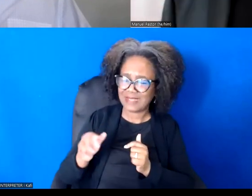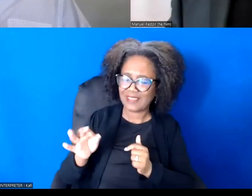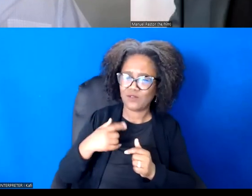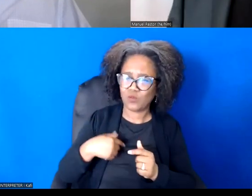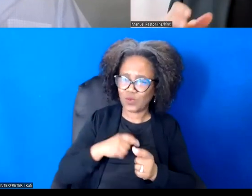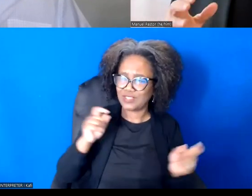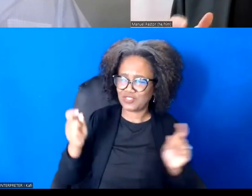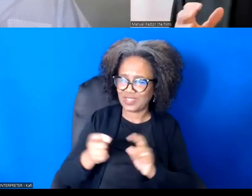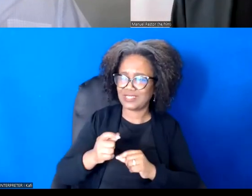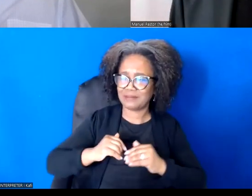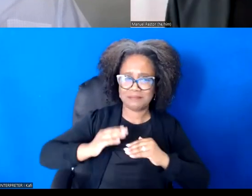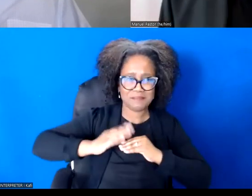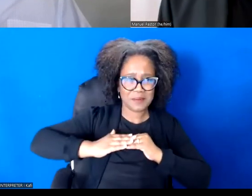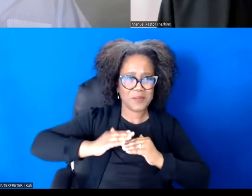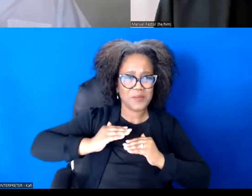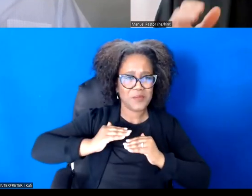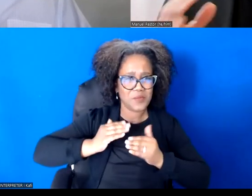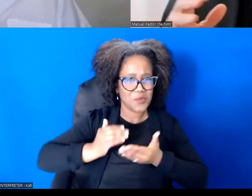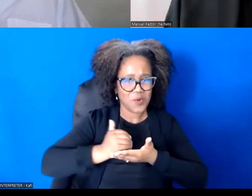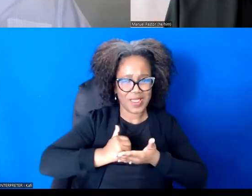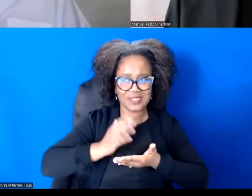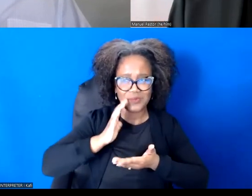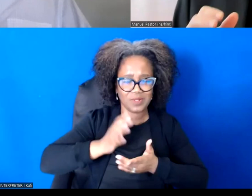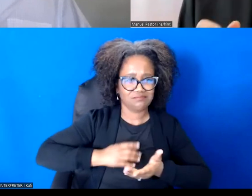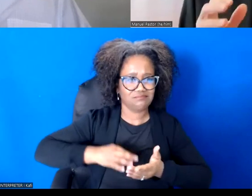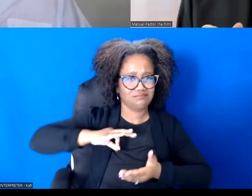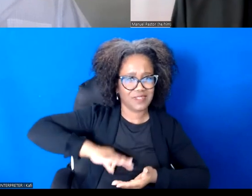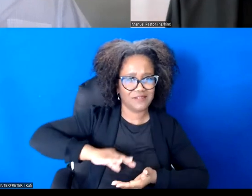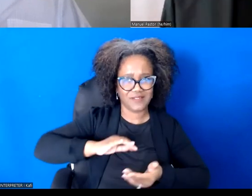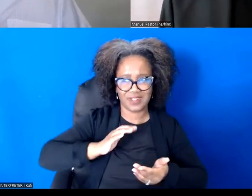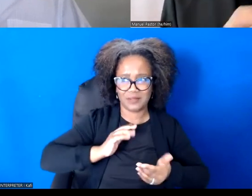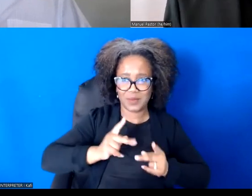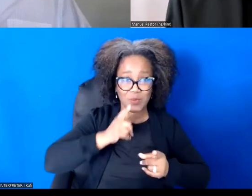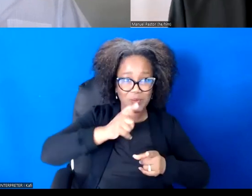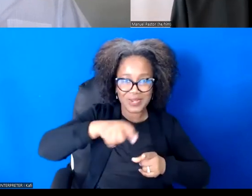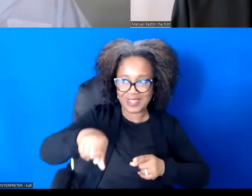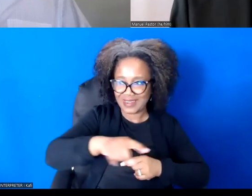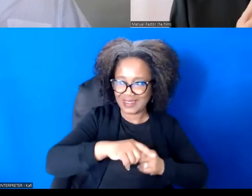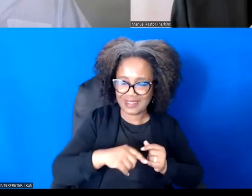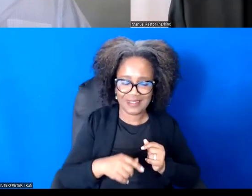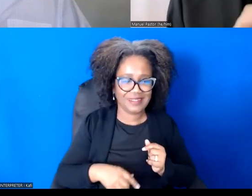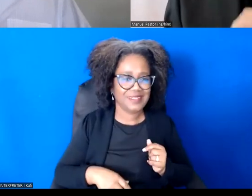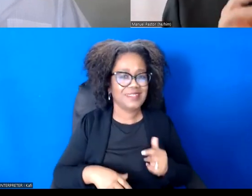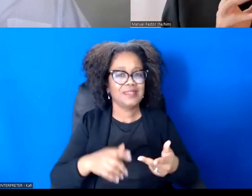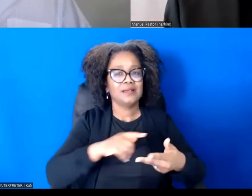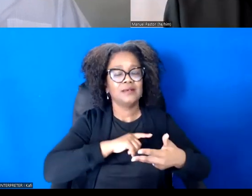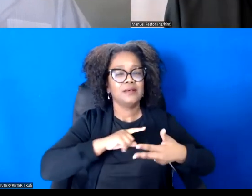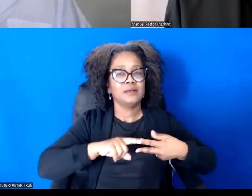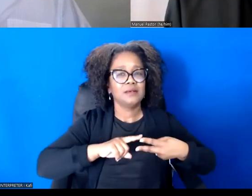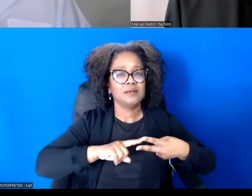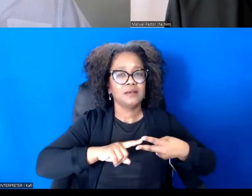The second big message of the book is that we often, even on the left, think about equity